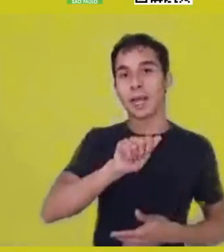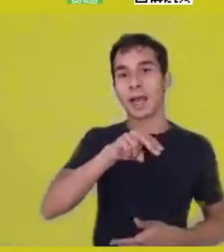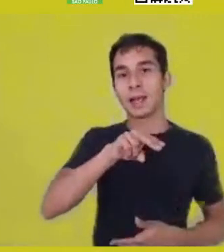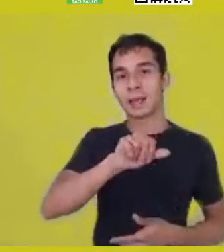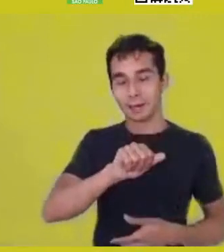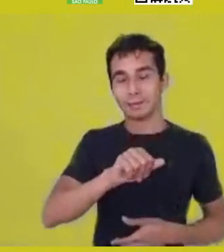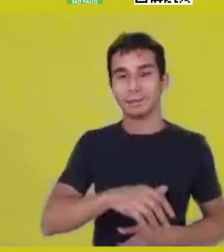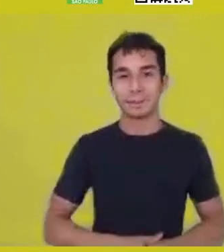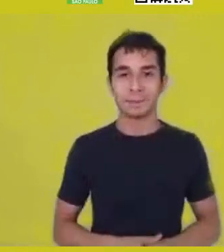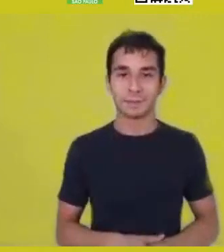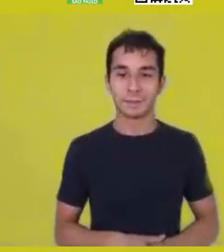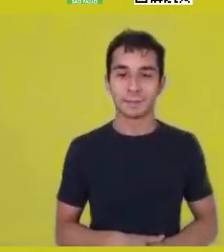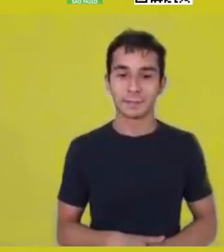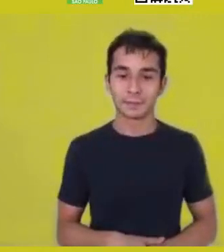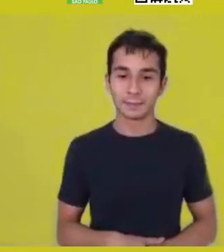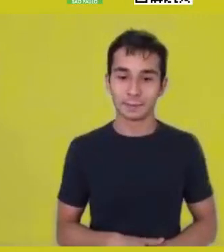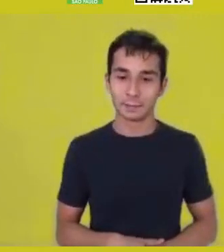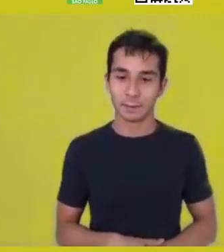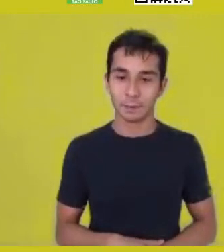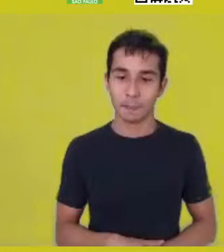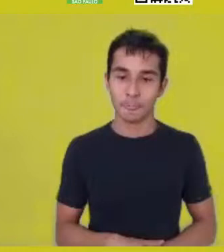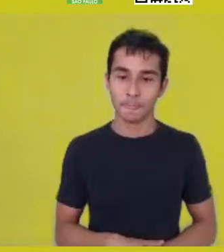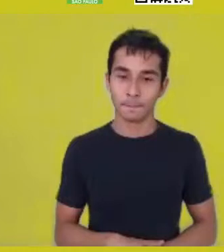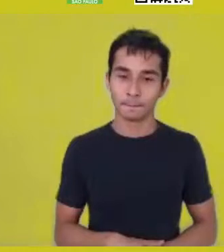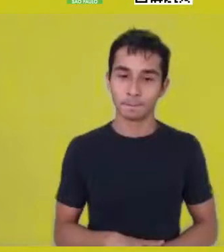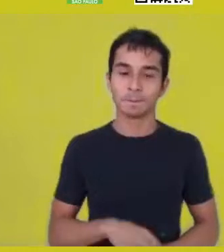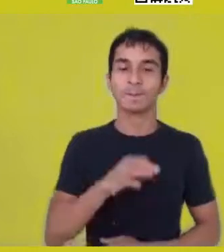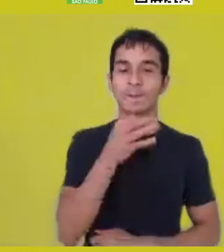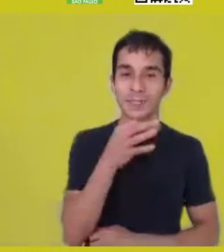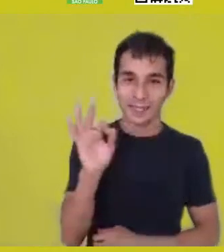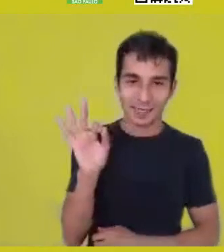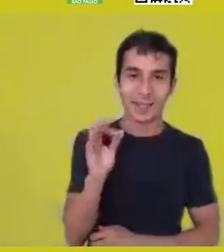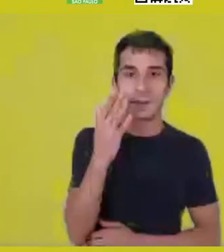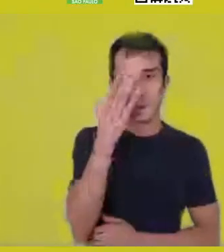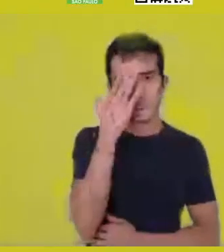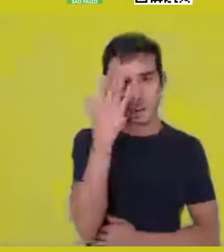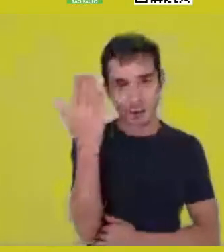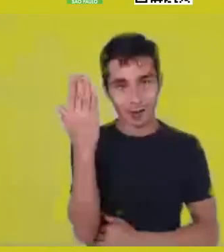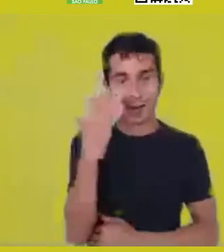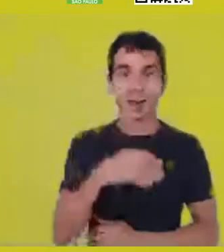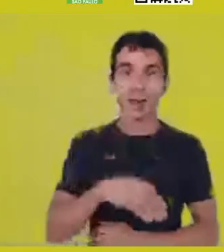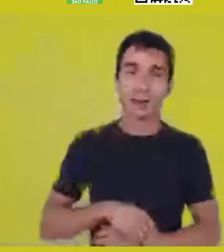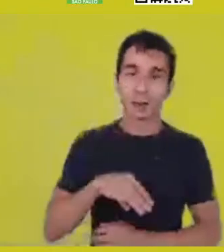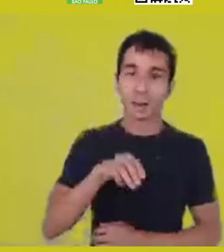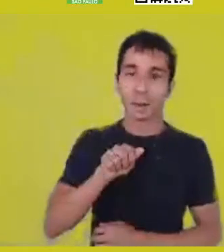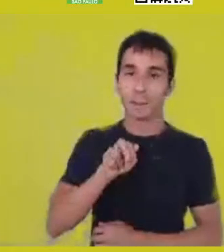Okay, Maria Thaís, thank you, Tiganá, thank you for your excellent explanation.